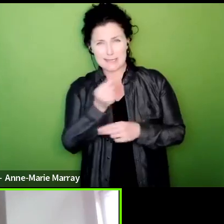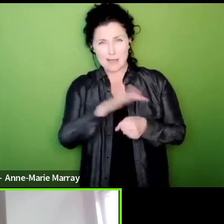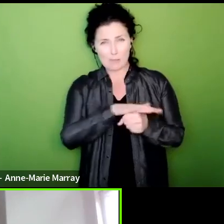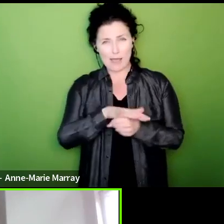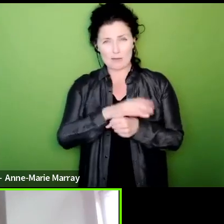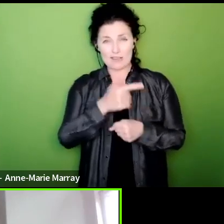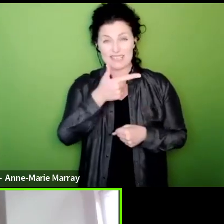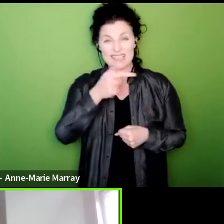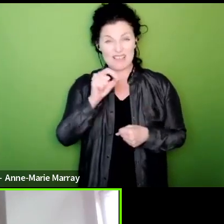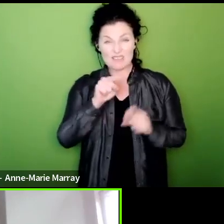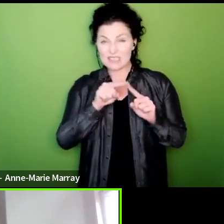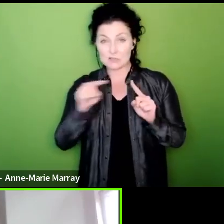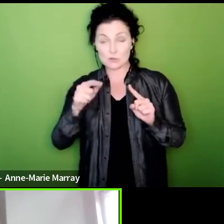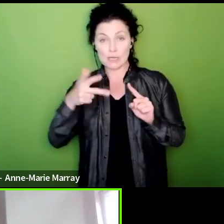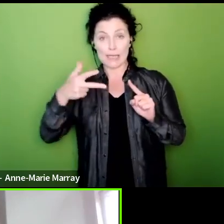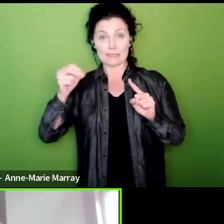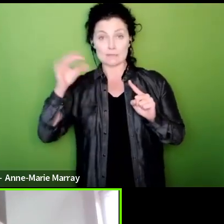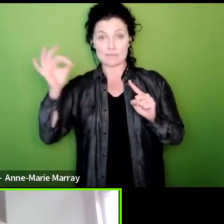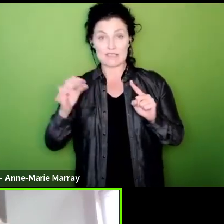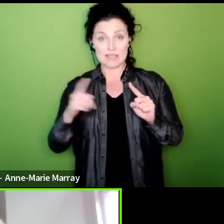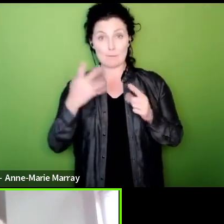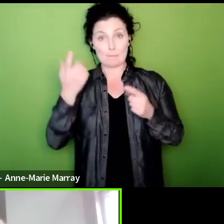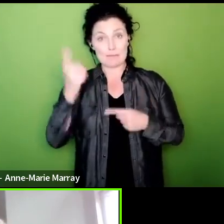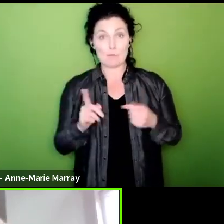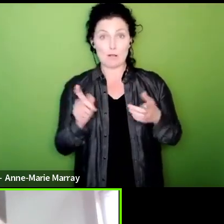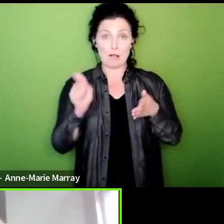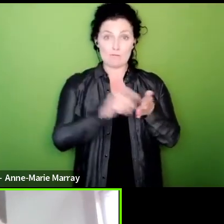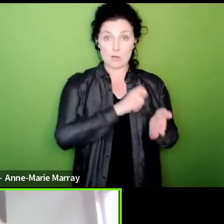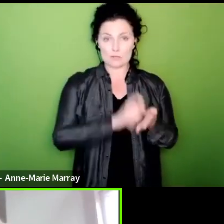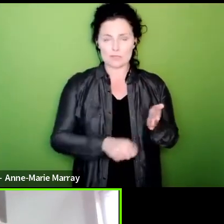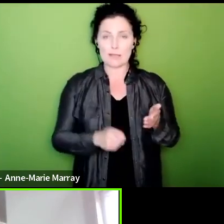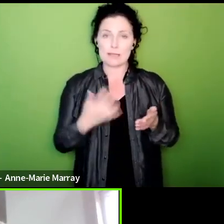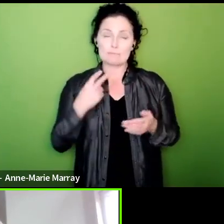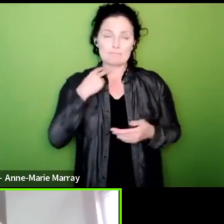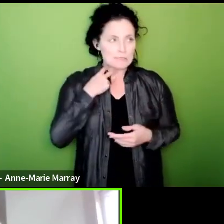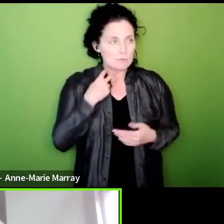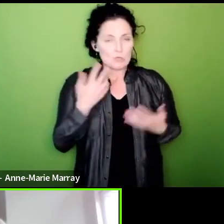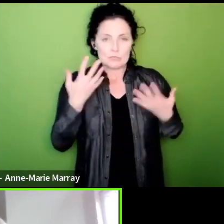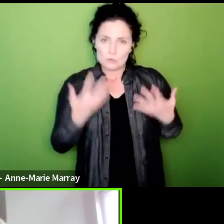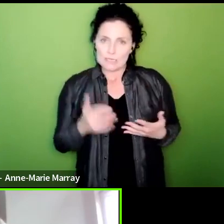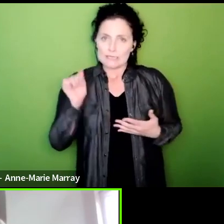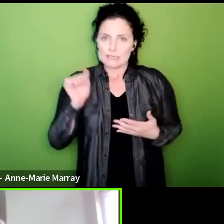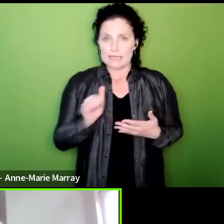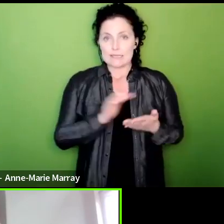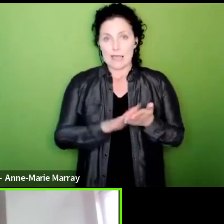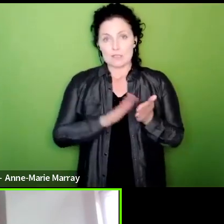so we think it can be done maybe disappointing today maybe HMRC's management would be the same